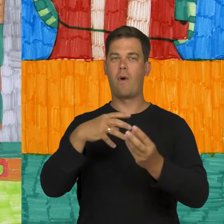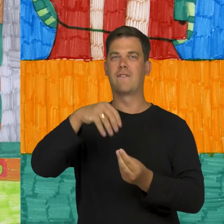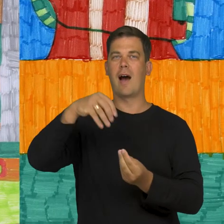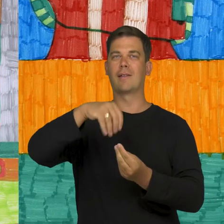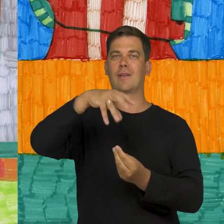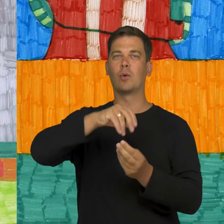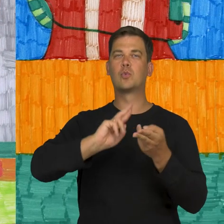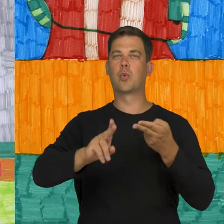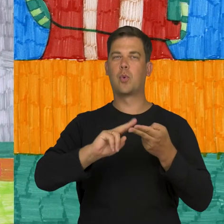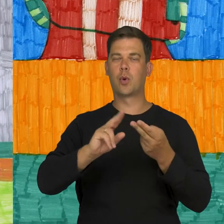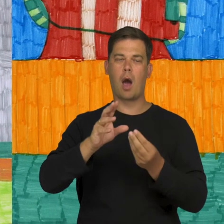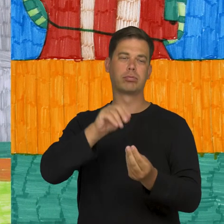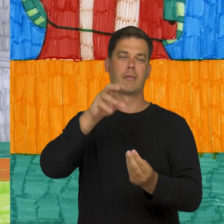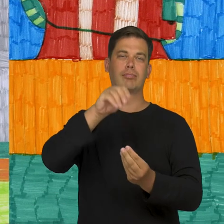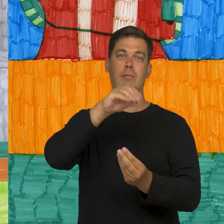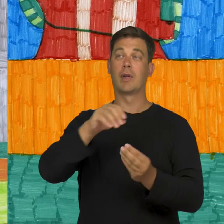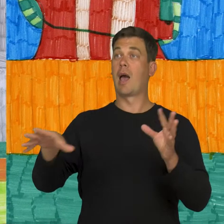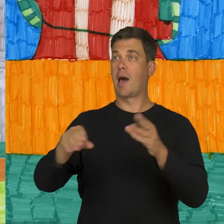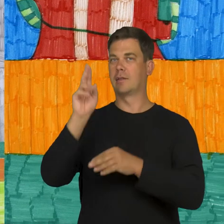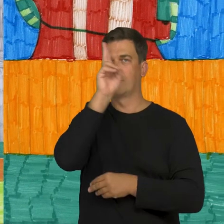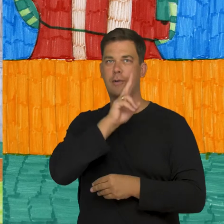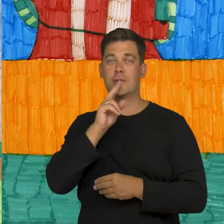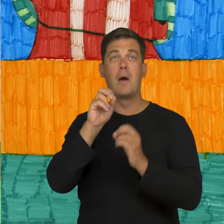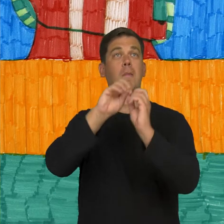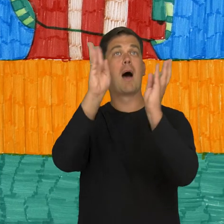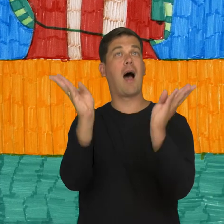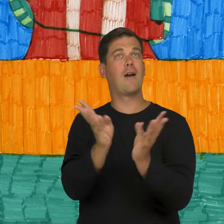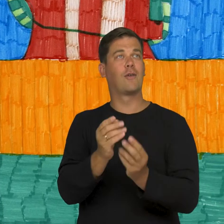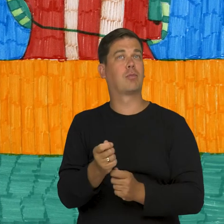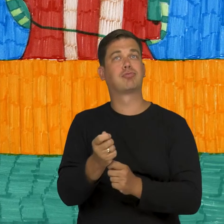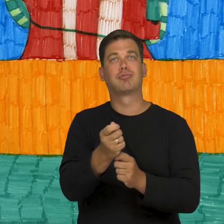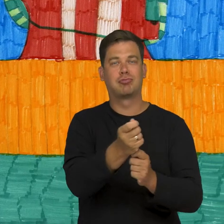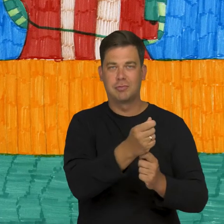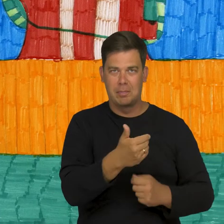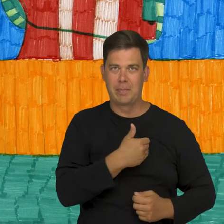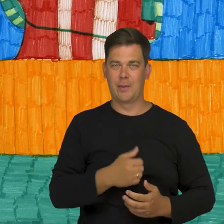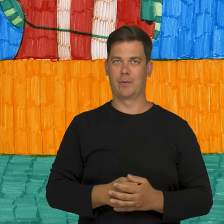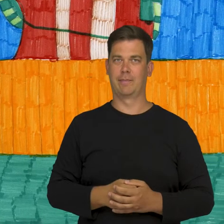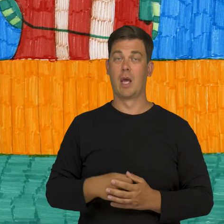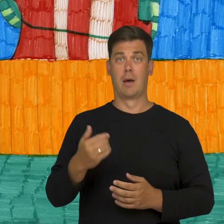I had some cotton candy, on a stick, with parents. There were balloons on the square in my dream, at night.